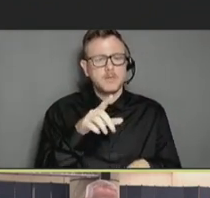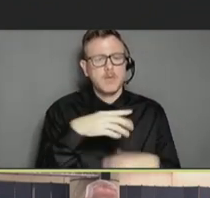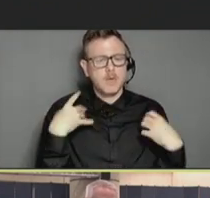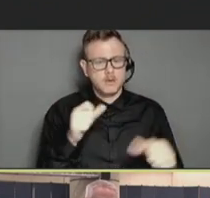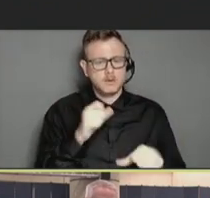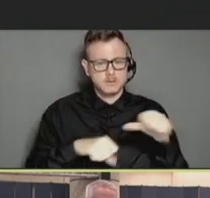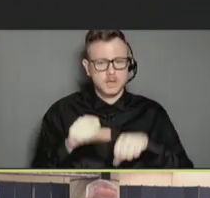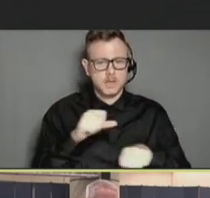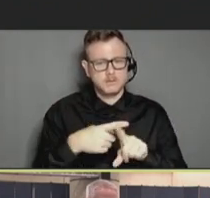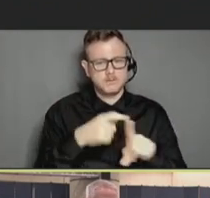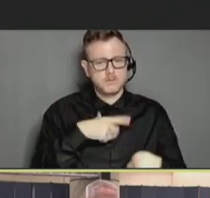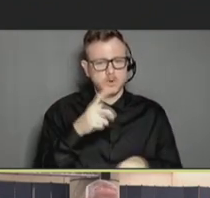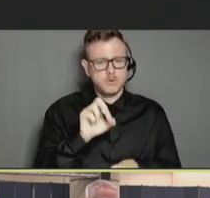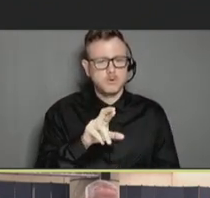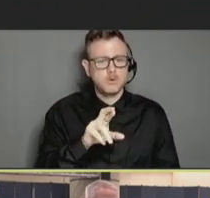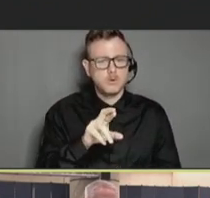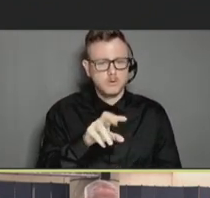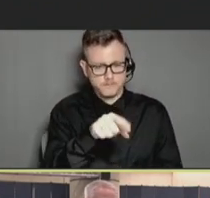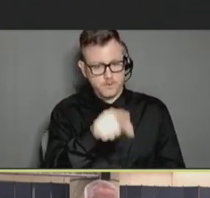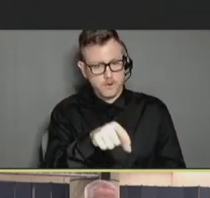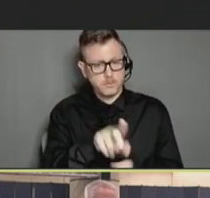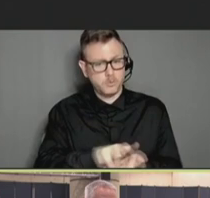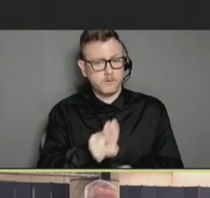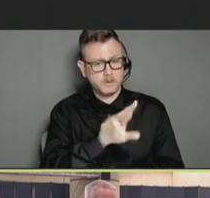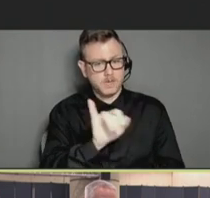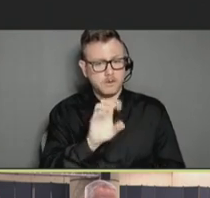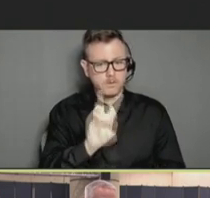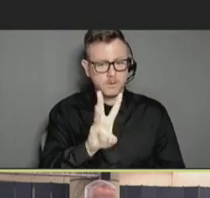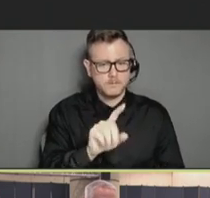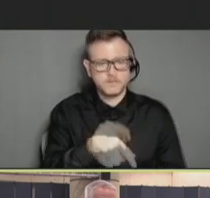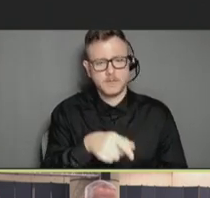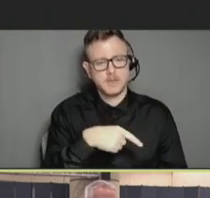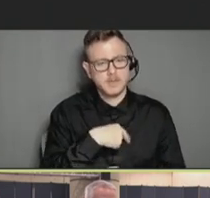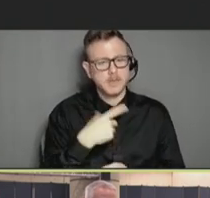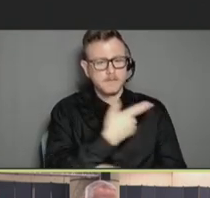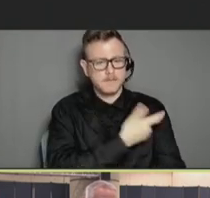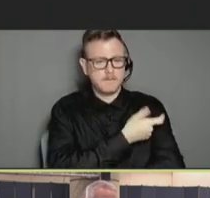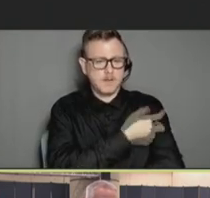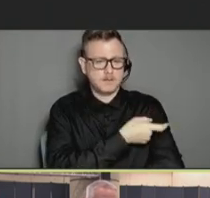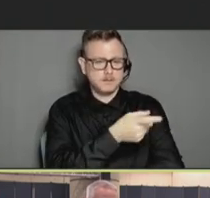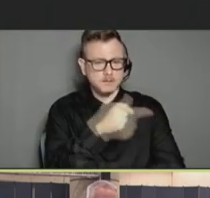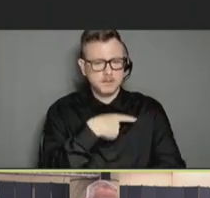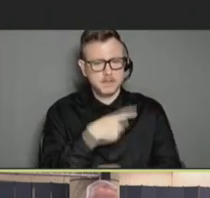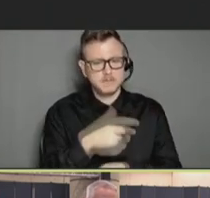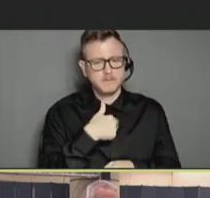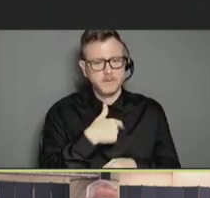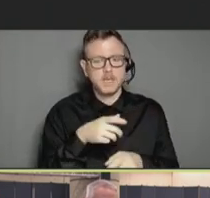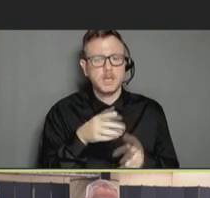or instruction due to perceived burden and burnout. Vaccine fatigue is not associated